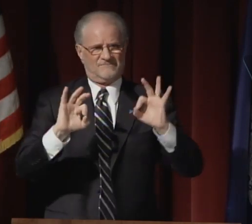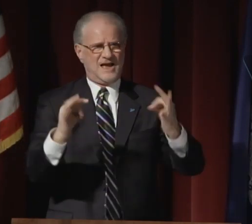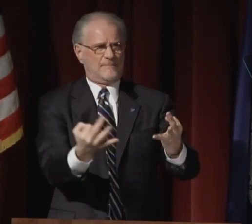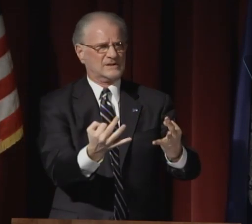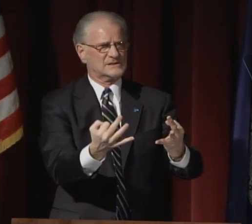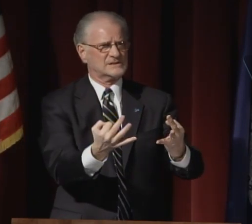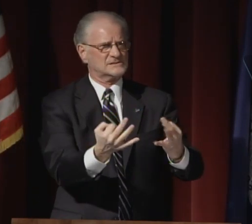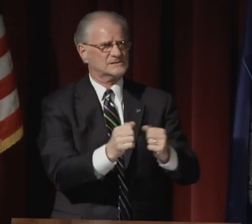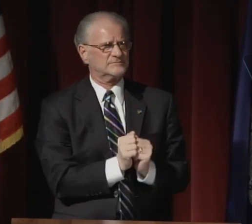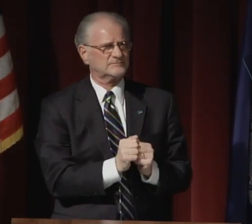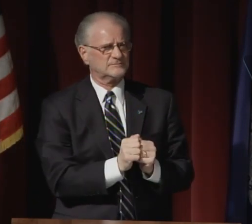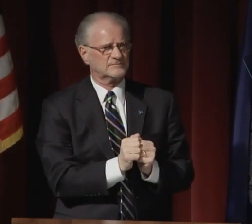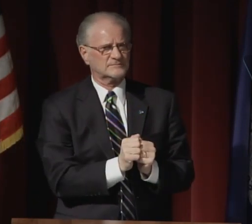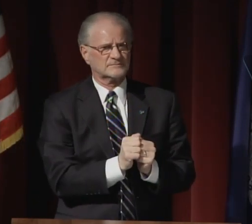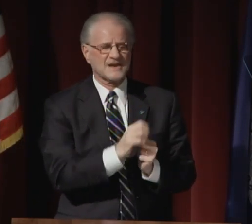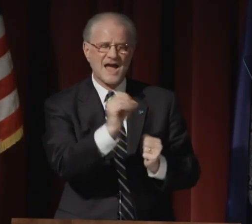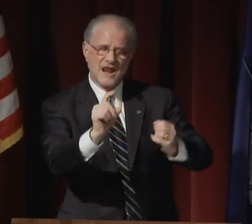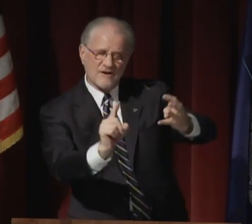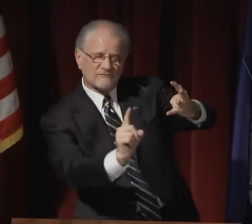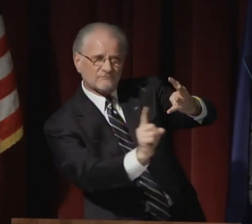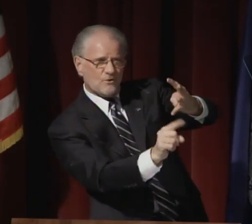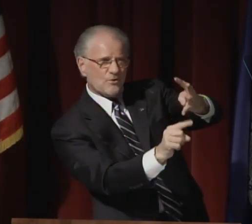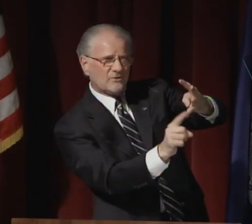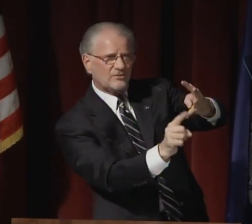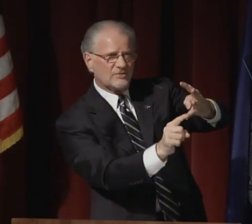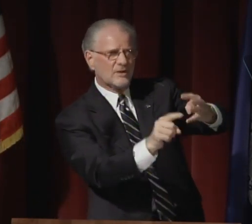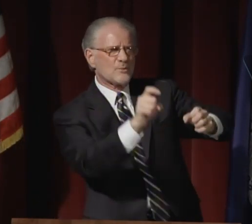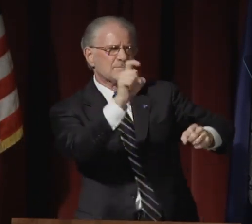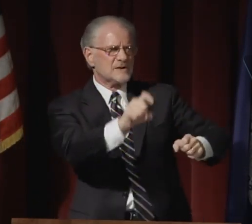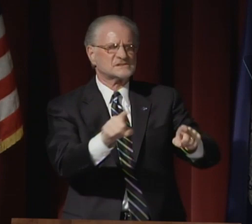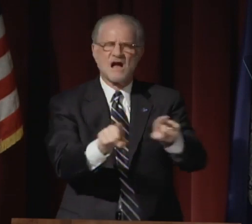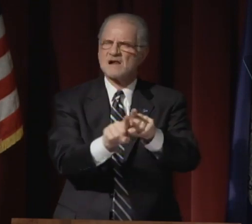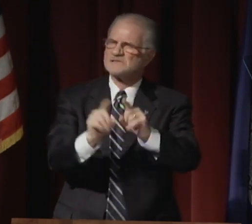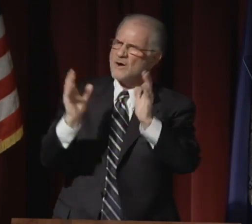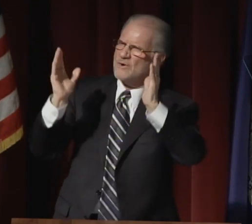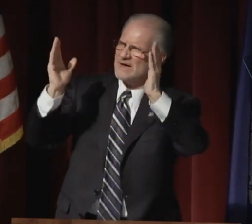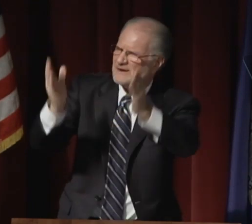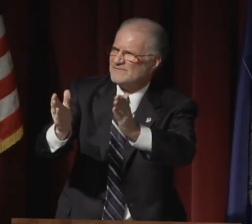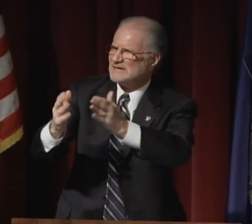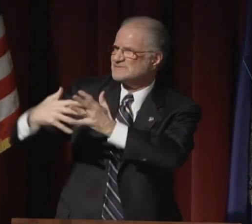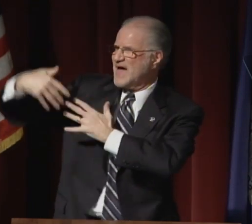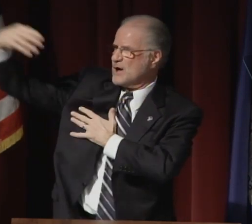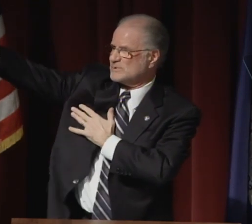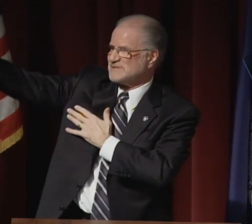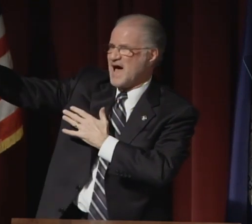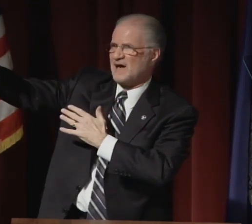and of students and of their families.